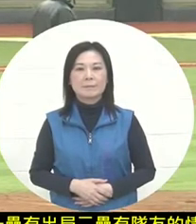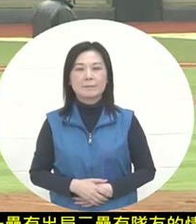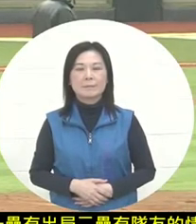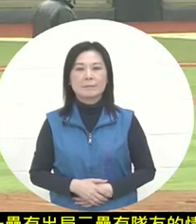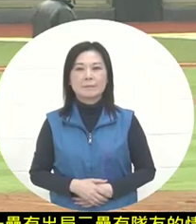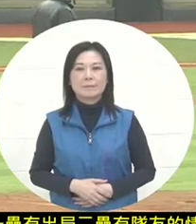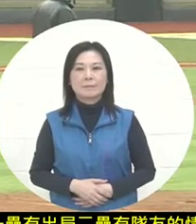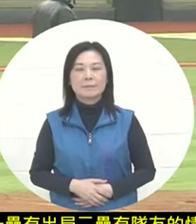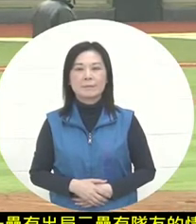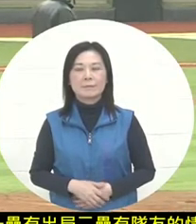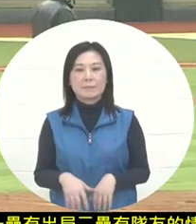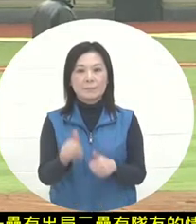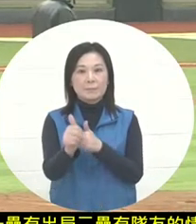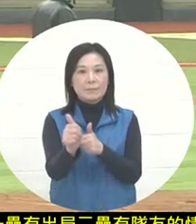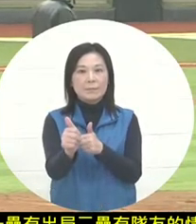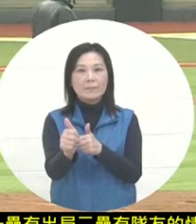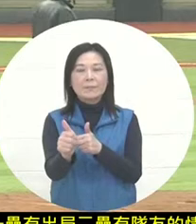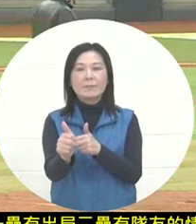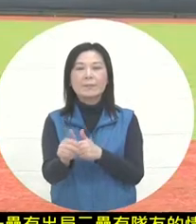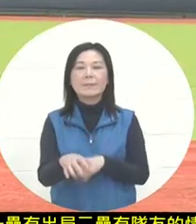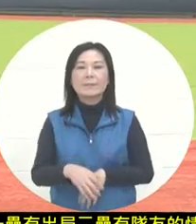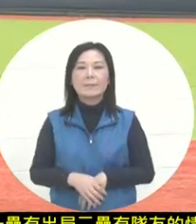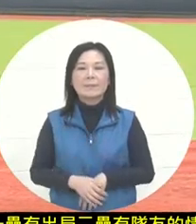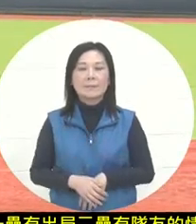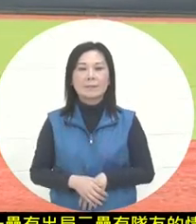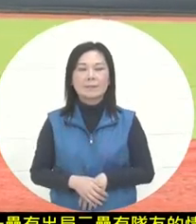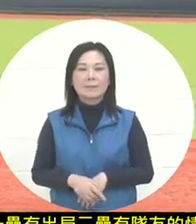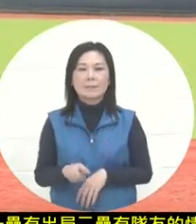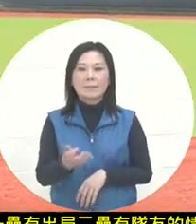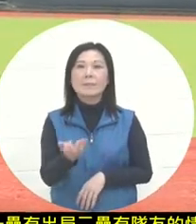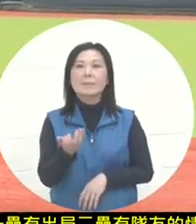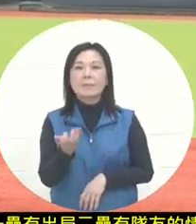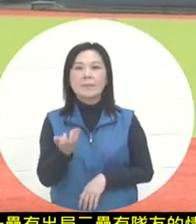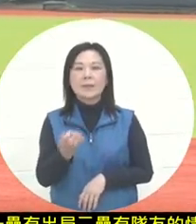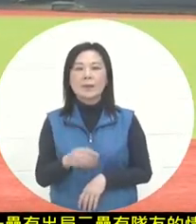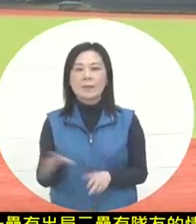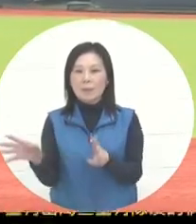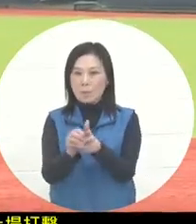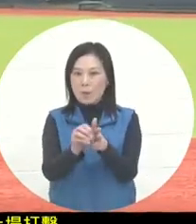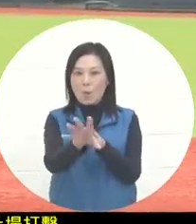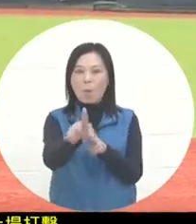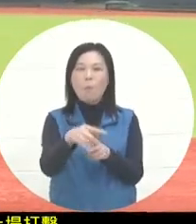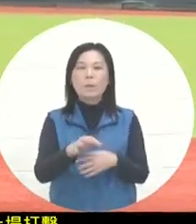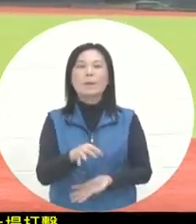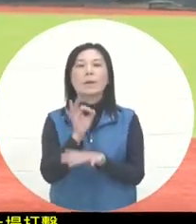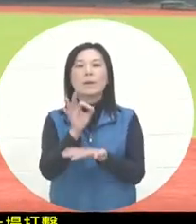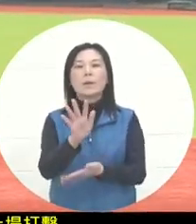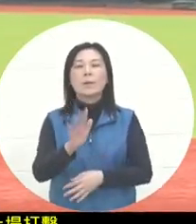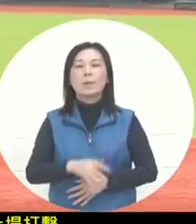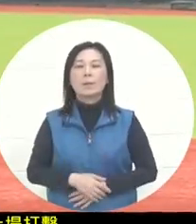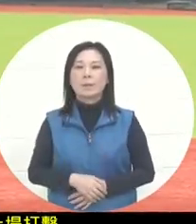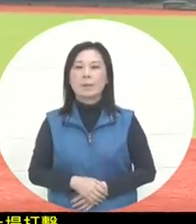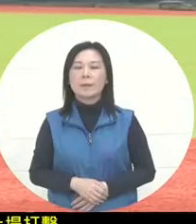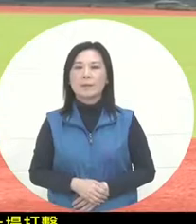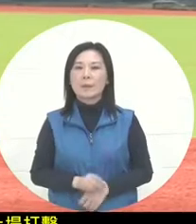the game was broadcast in front of him. It was mentioned that there is a time limit